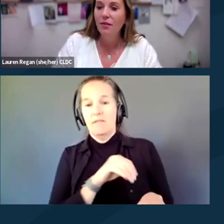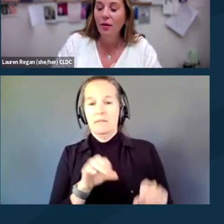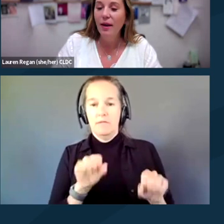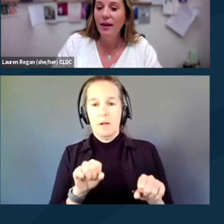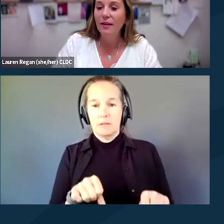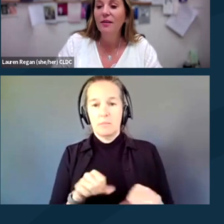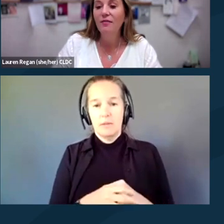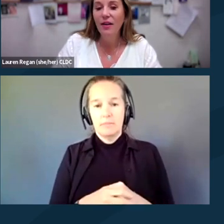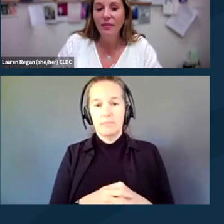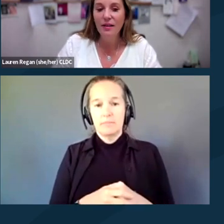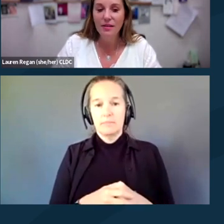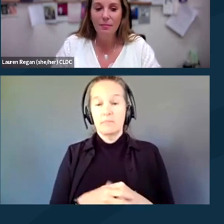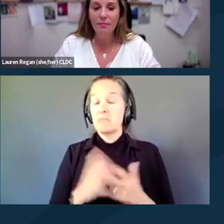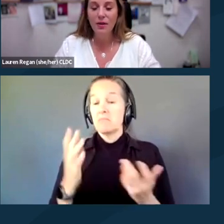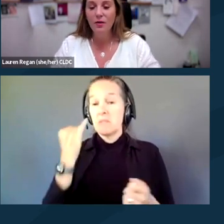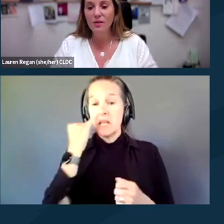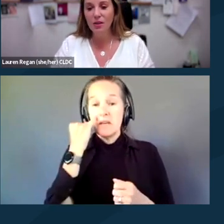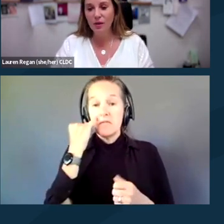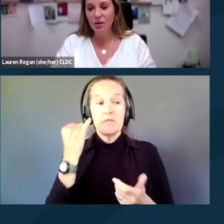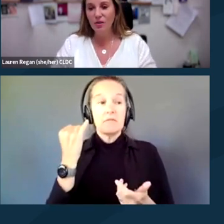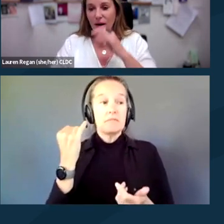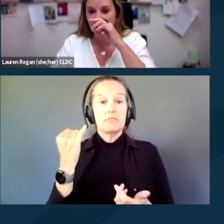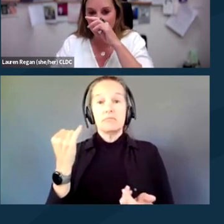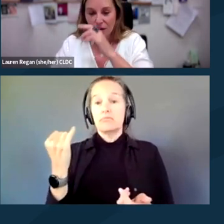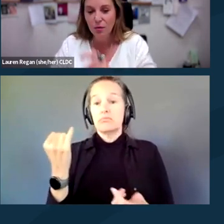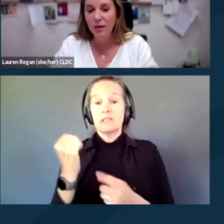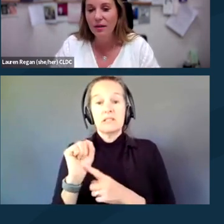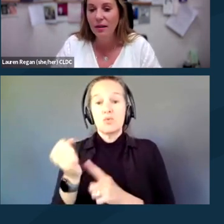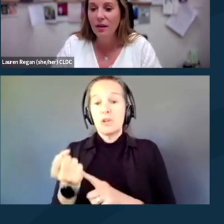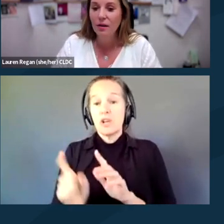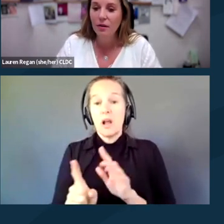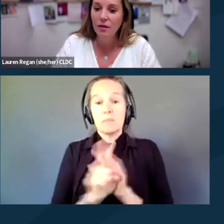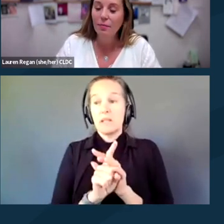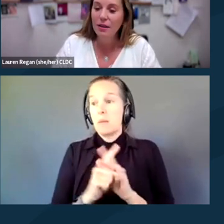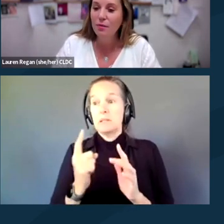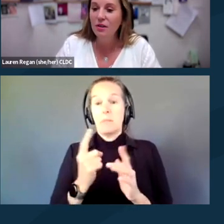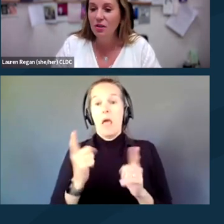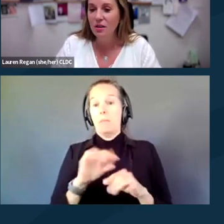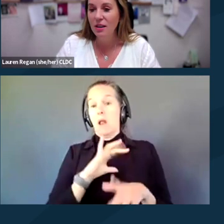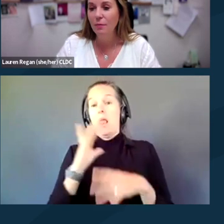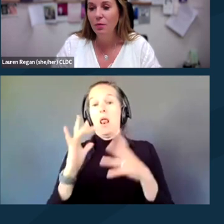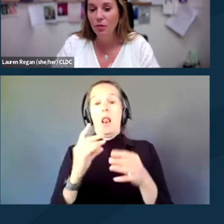That way in the event that some situation arises really quickly, you're in the best position to keep you